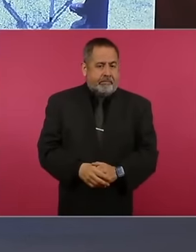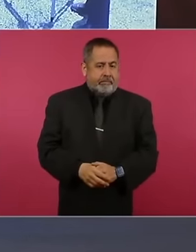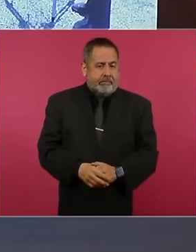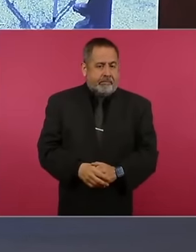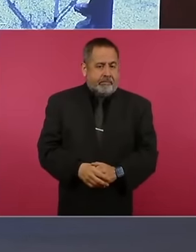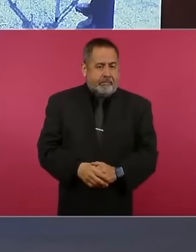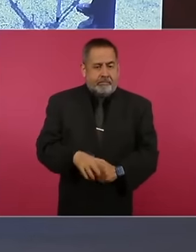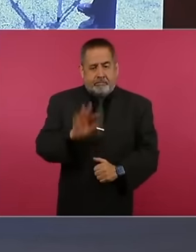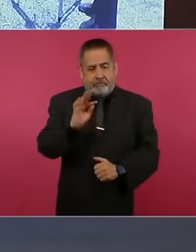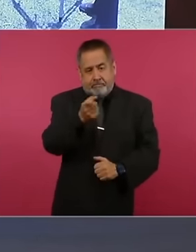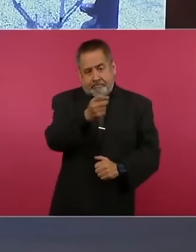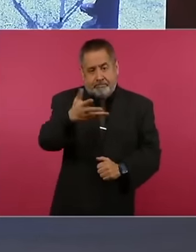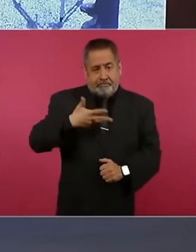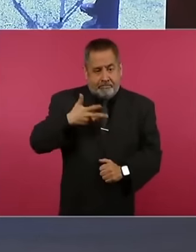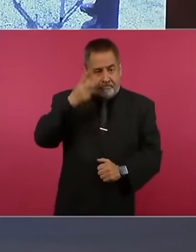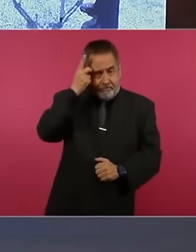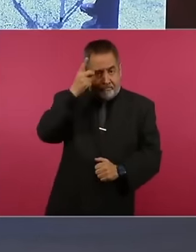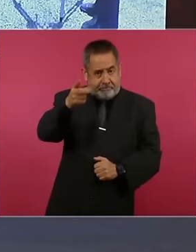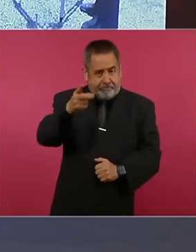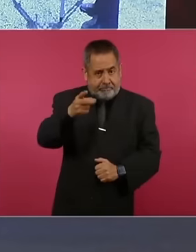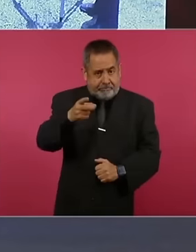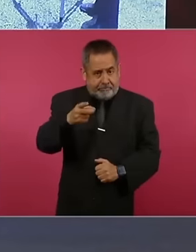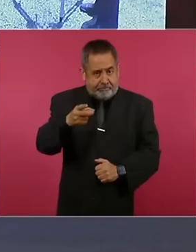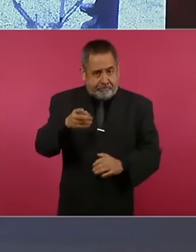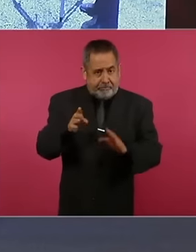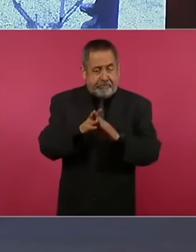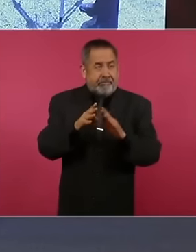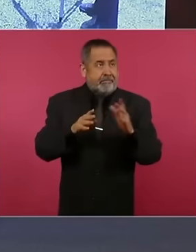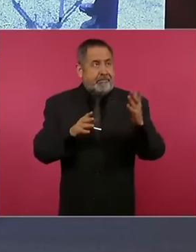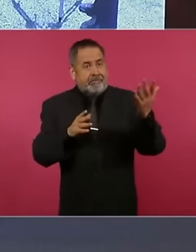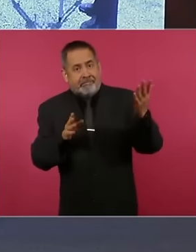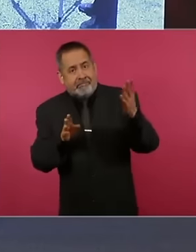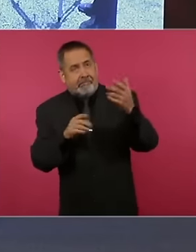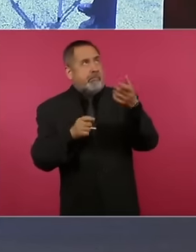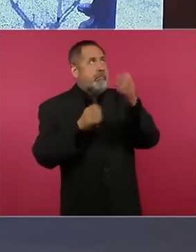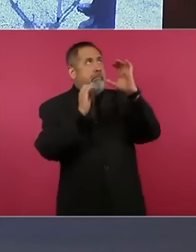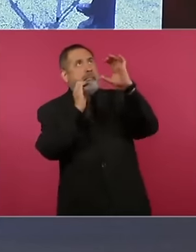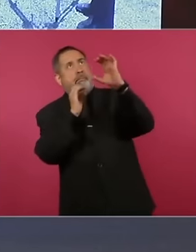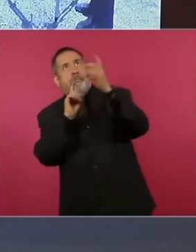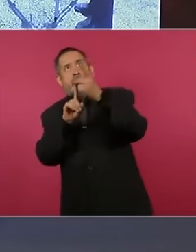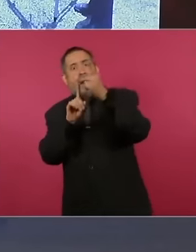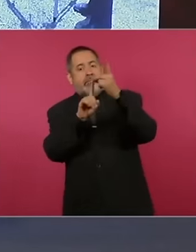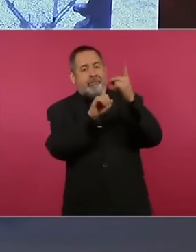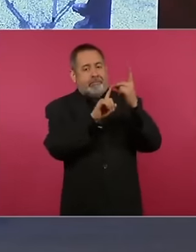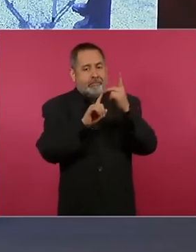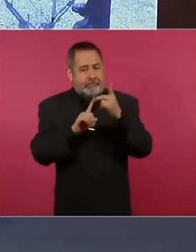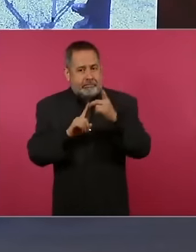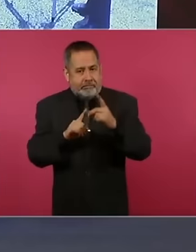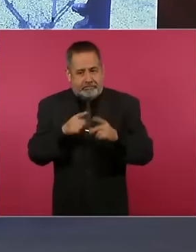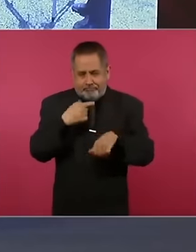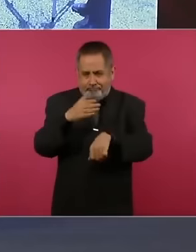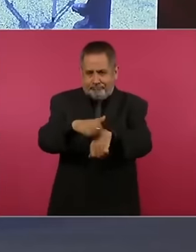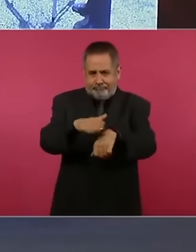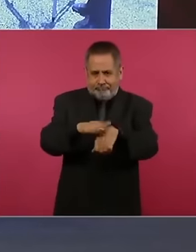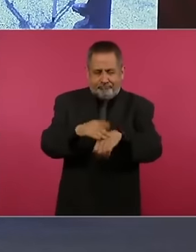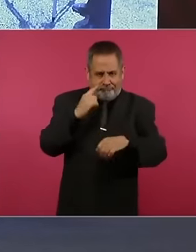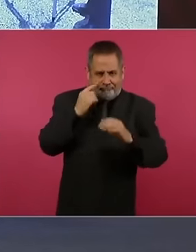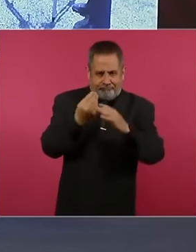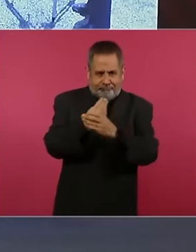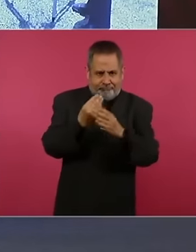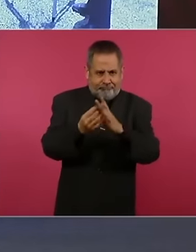have a telescope but cannot find the sun, I am going to give you the lesson, Agustina, which